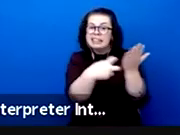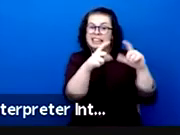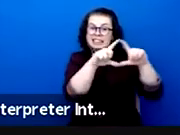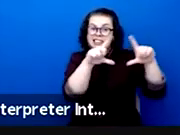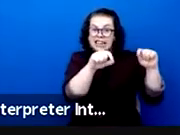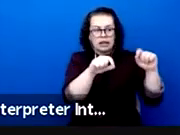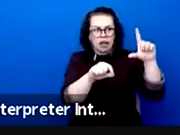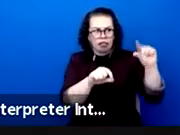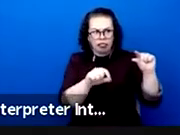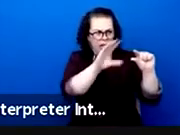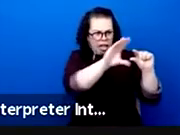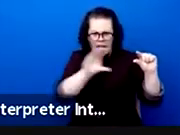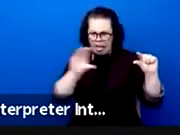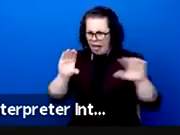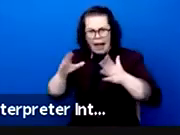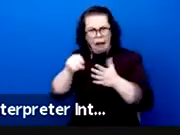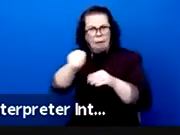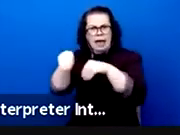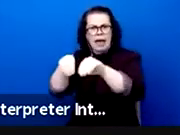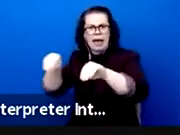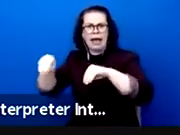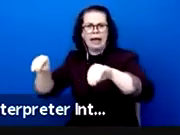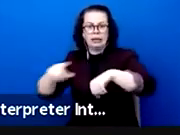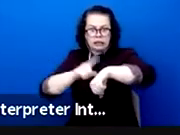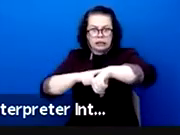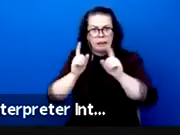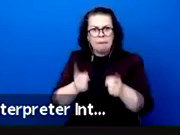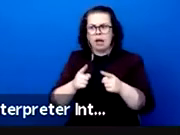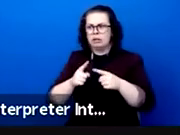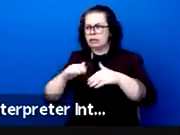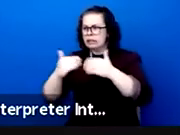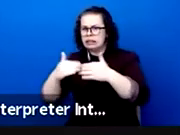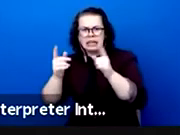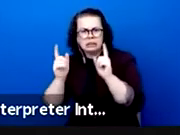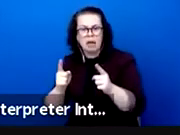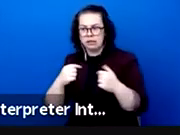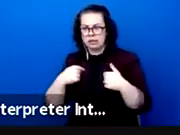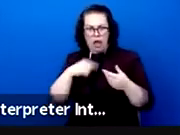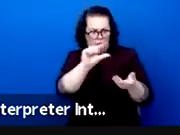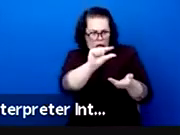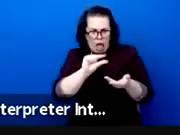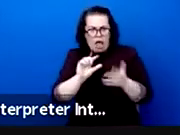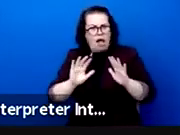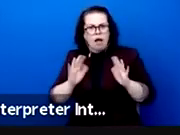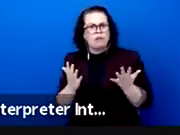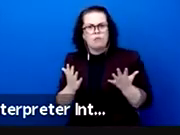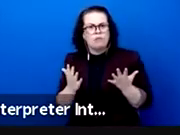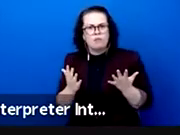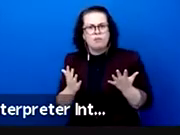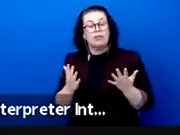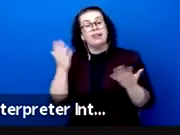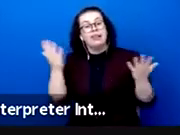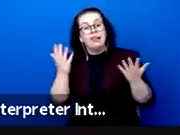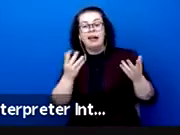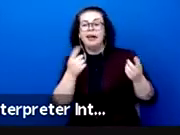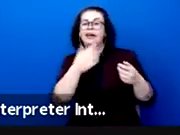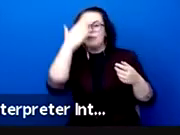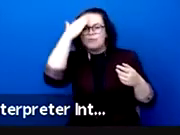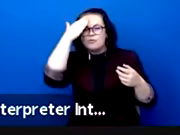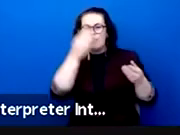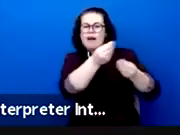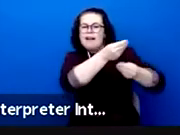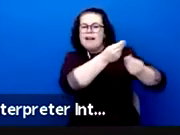numbers and limited performances in term of dates. As explained by economists Baumol and Bauwen, a